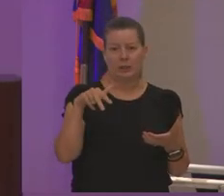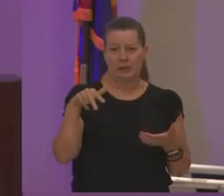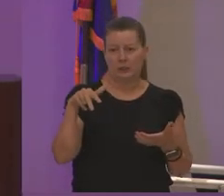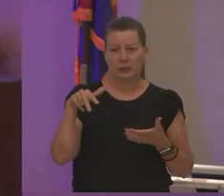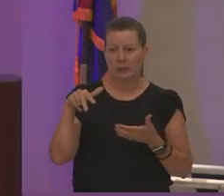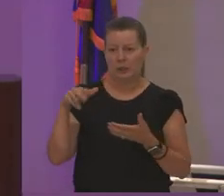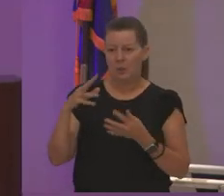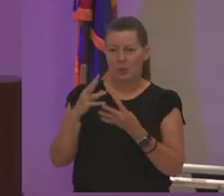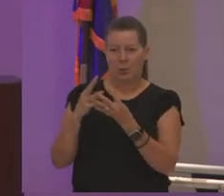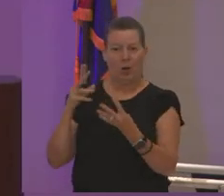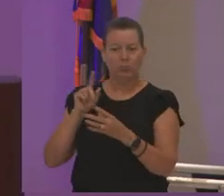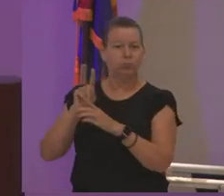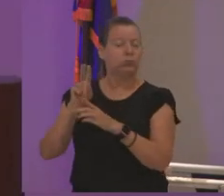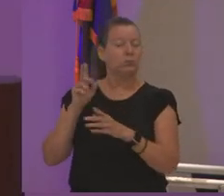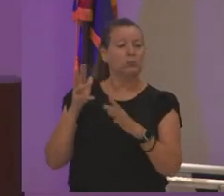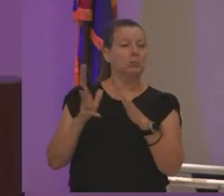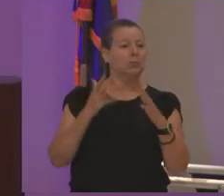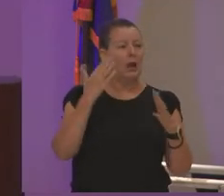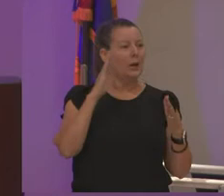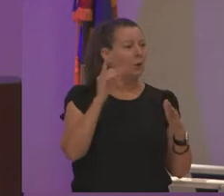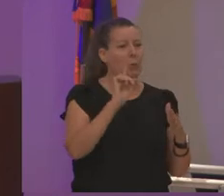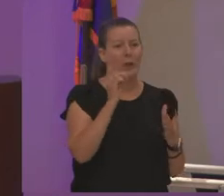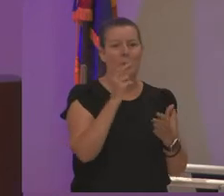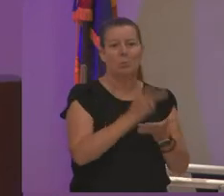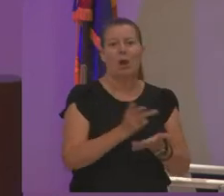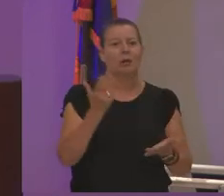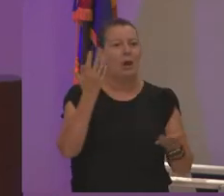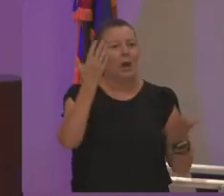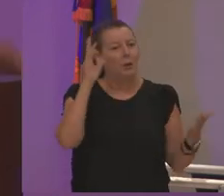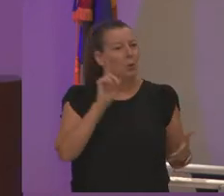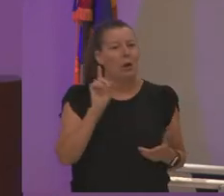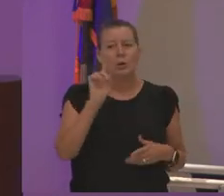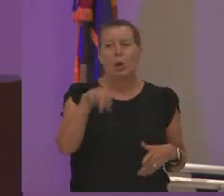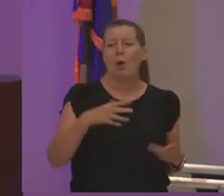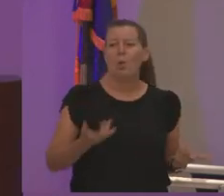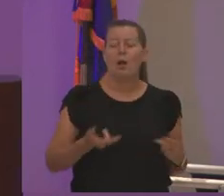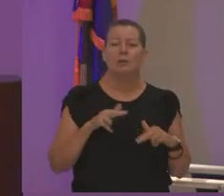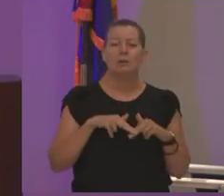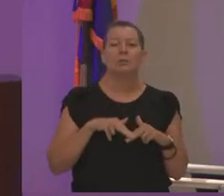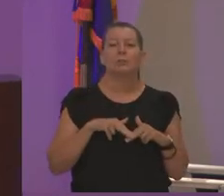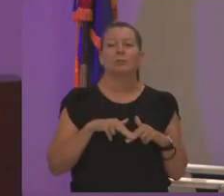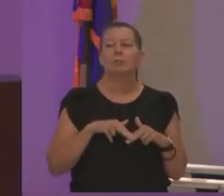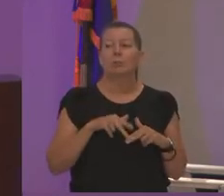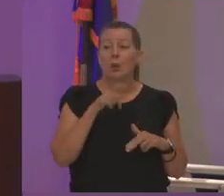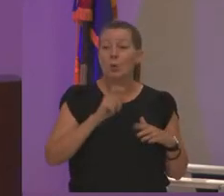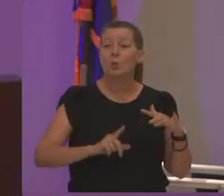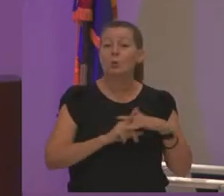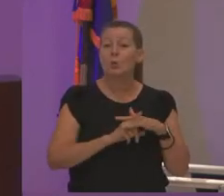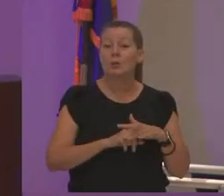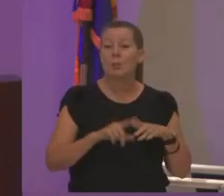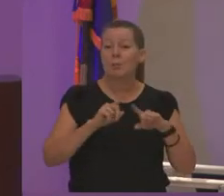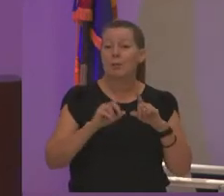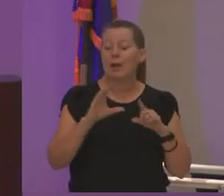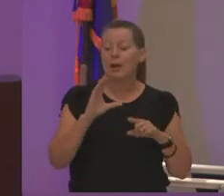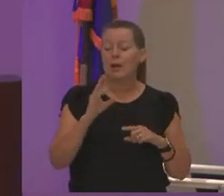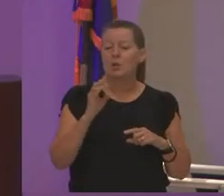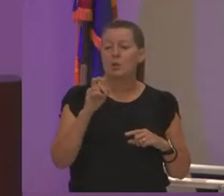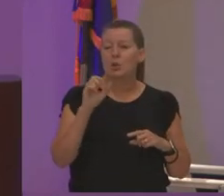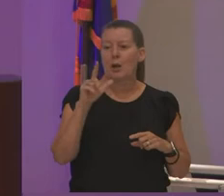don't know how to walk in the wall i don't know where to park i'm like i don't know where to go and i just i just sat there and who shows up with cheryl i don't know if cheryl's here sheryl here